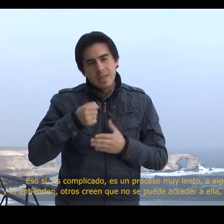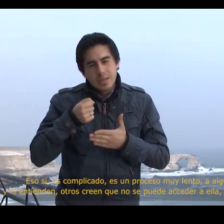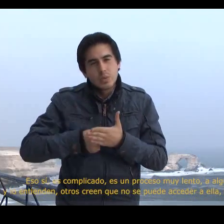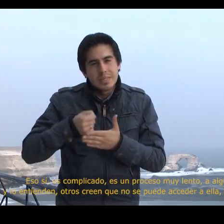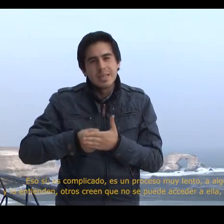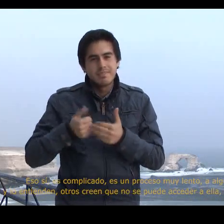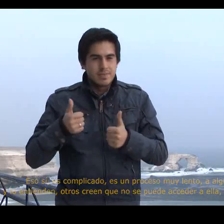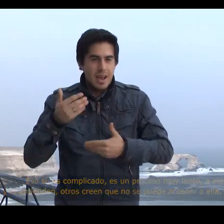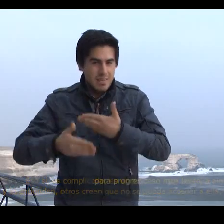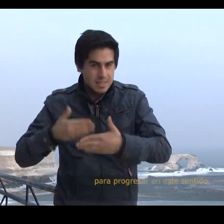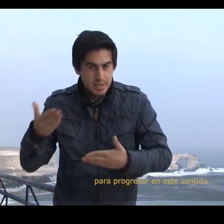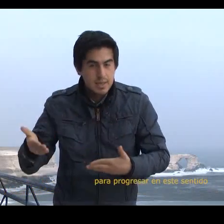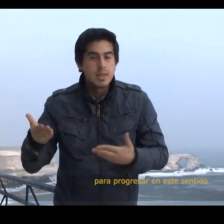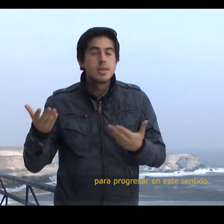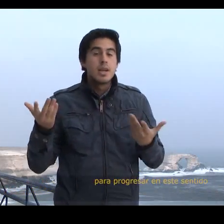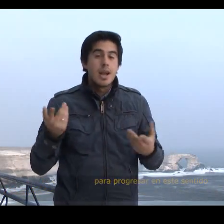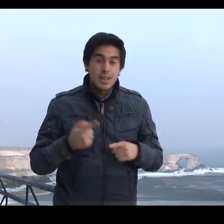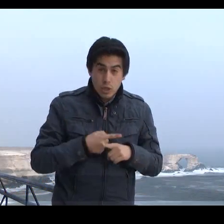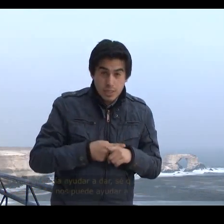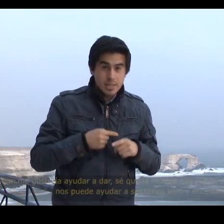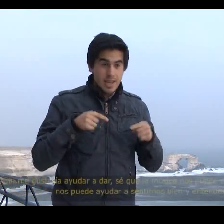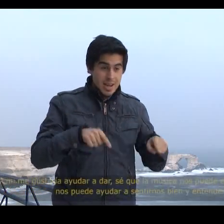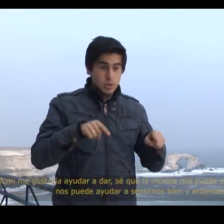For this reason, I have had to work hard on this project.